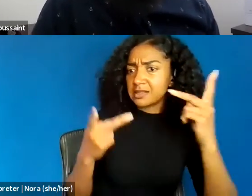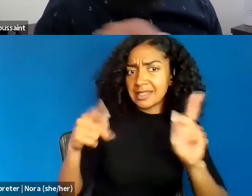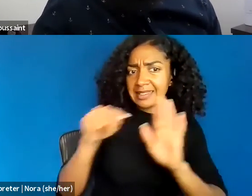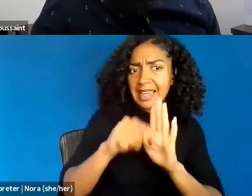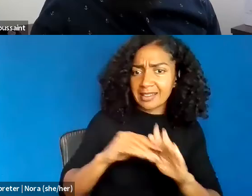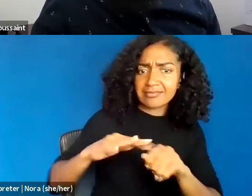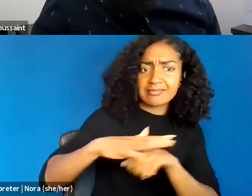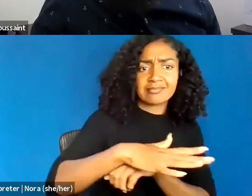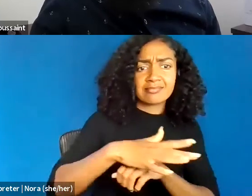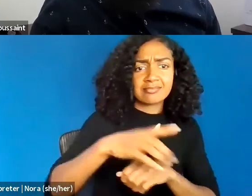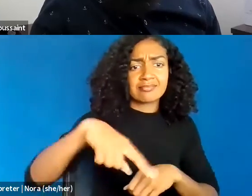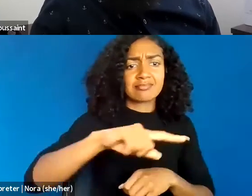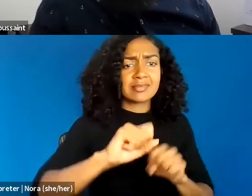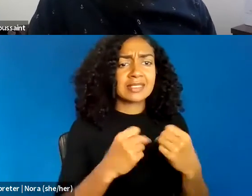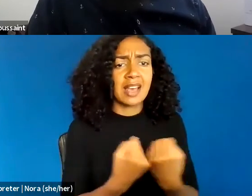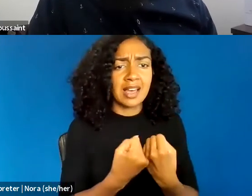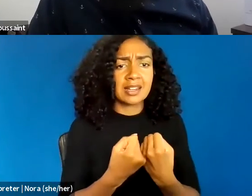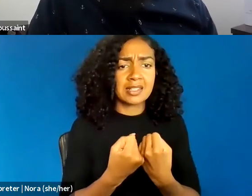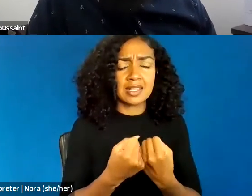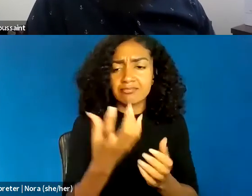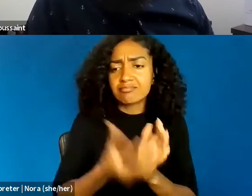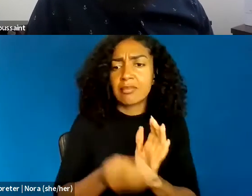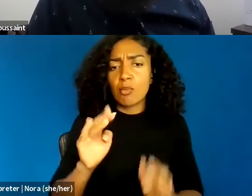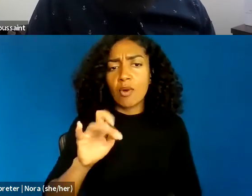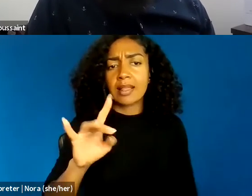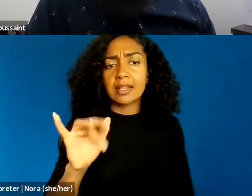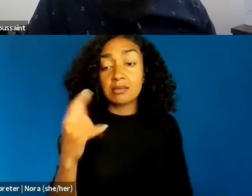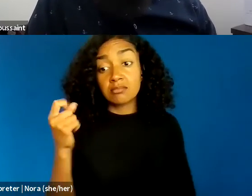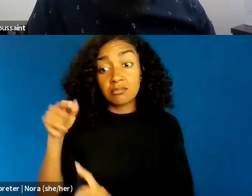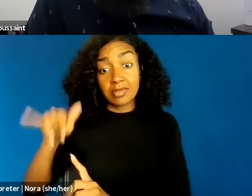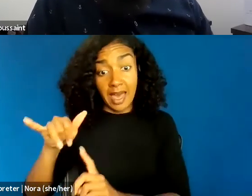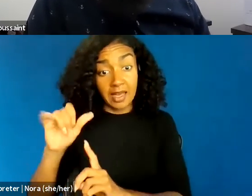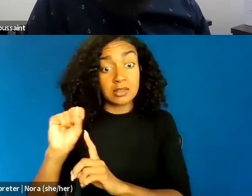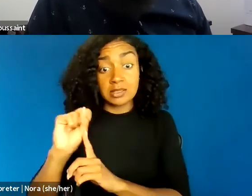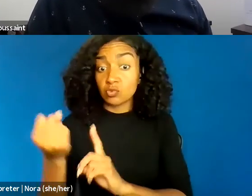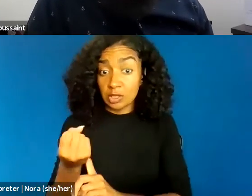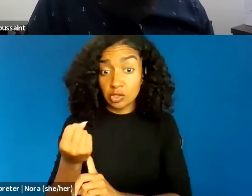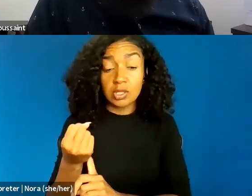Although Chaplinsky has never been overruled, the Supreme Court narrowed its scope in later decisions.